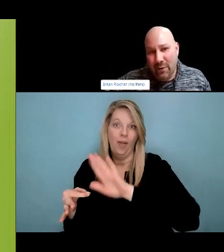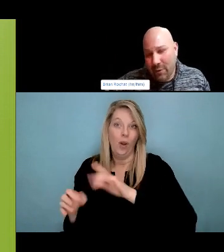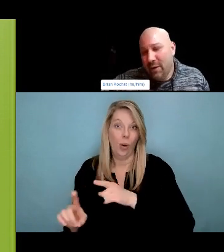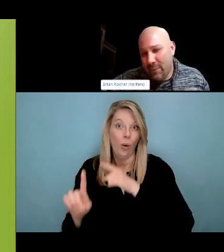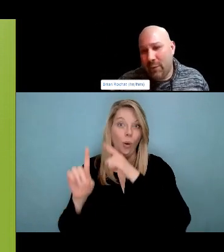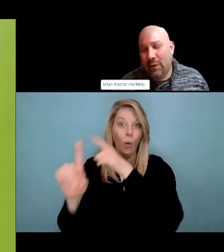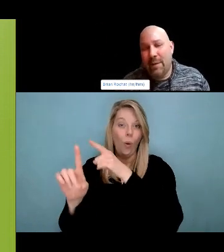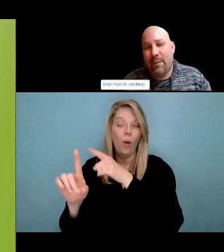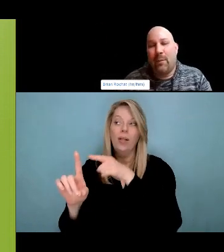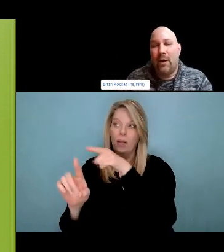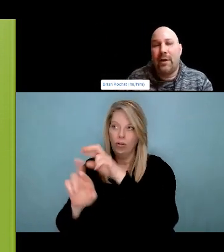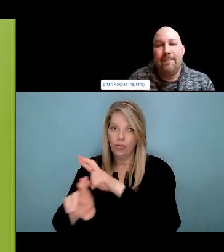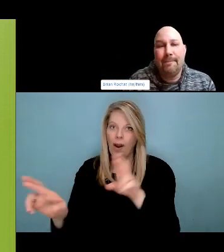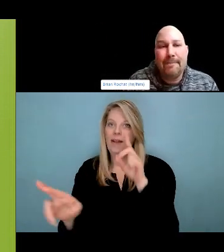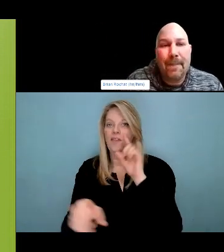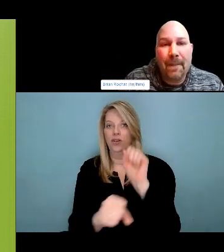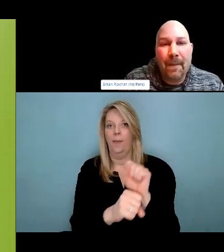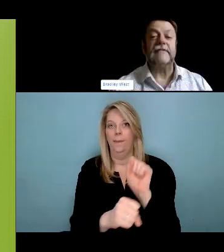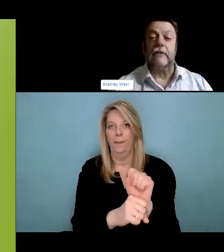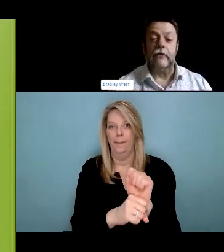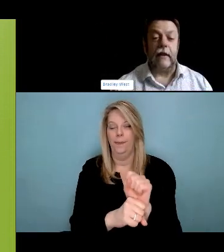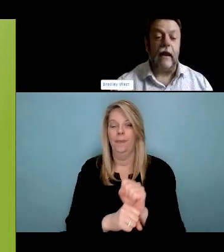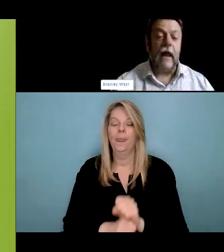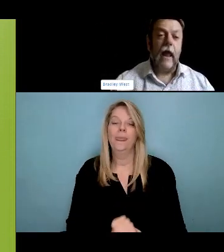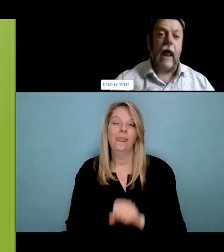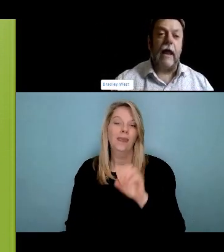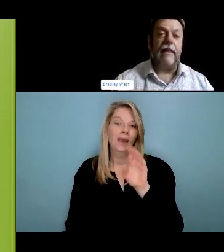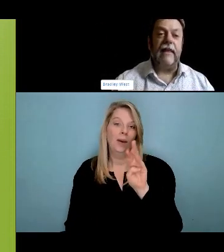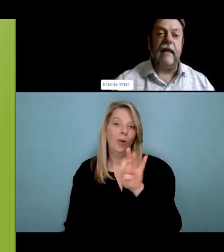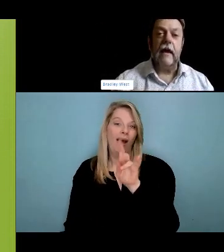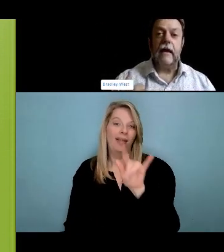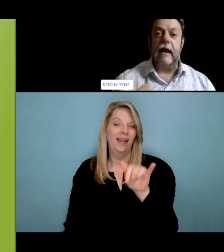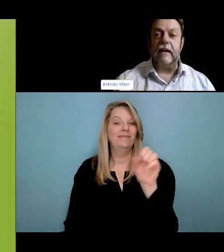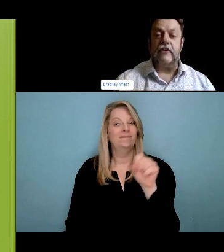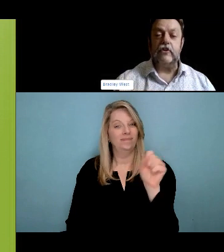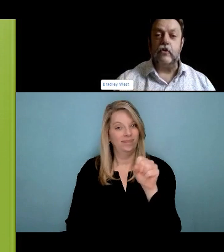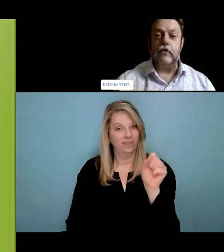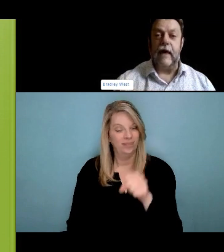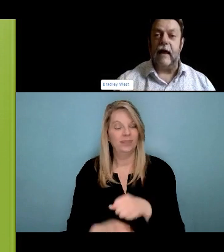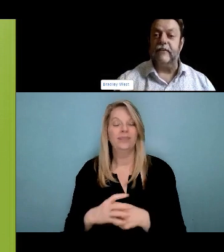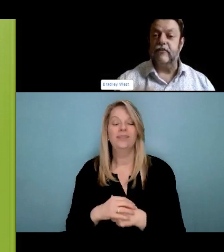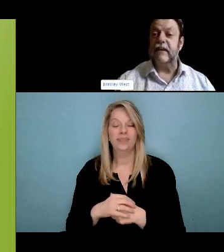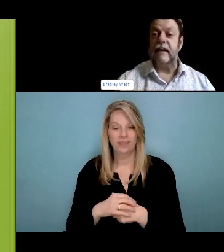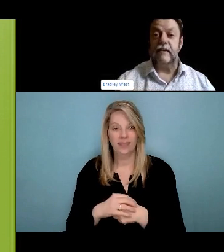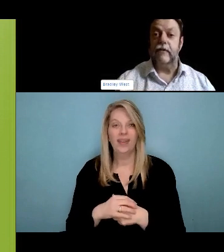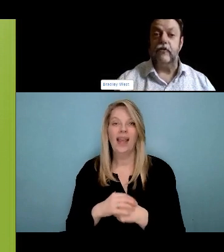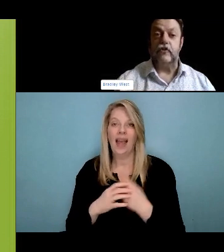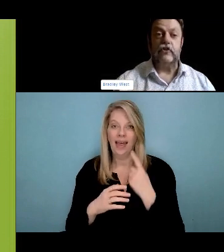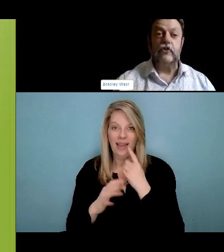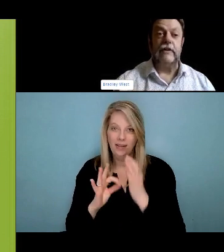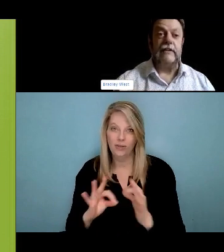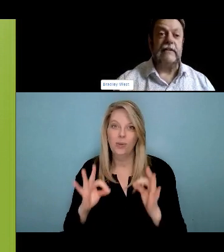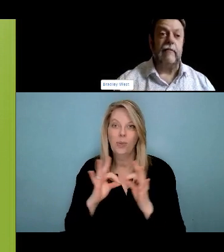And if we can take care of somebody's cold versus somebody getting an ammonia and ending